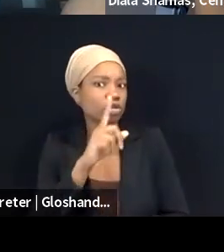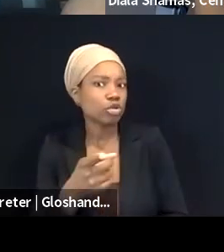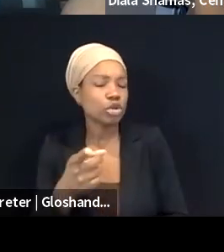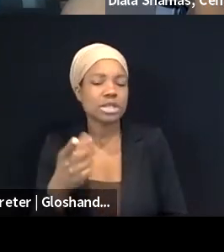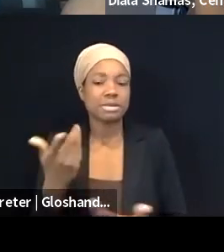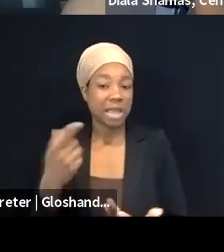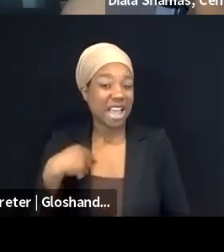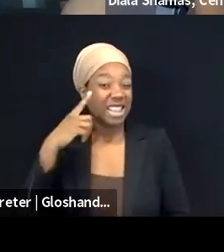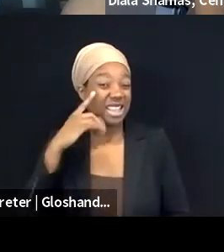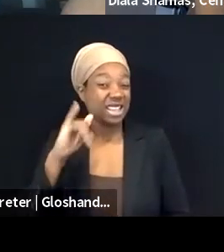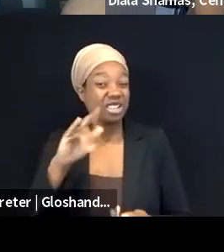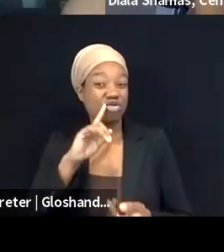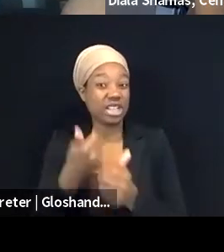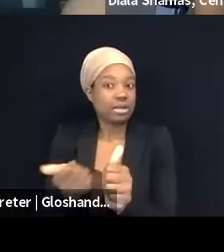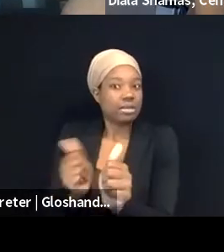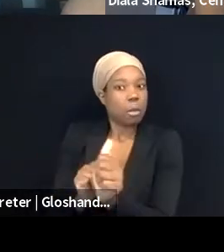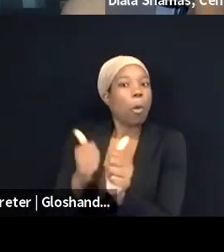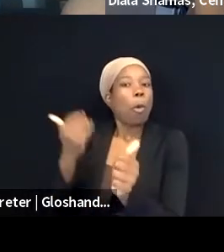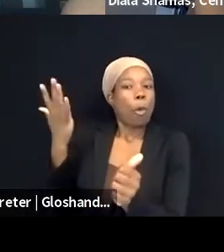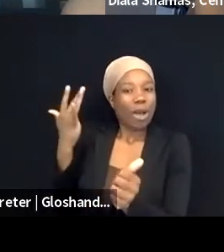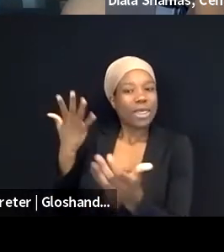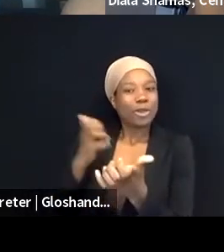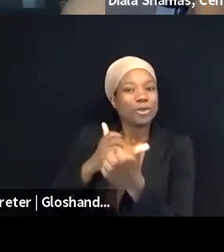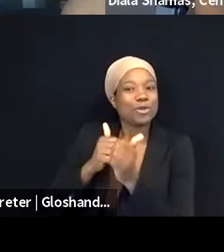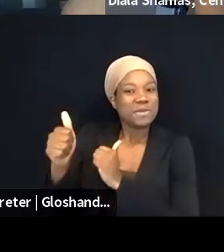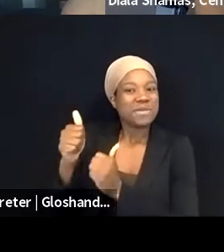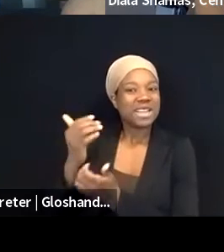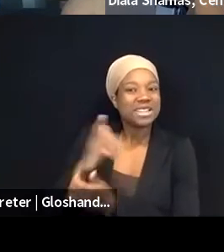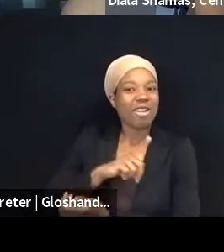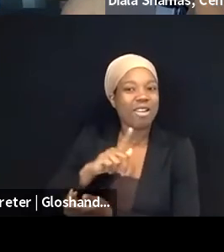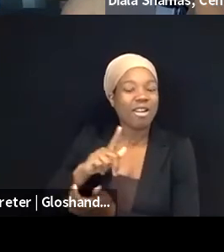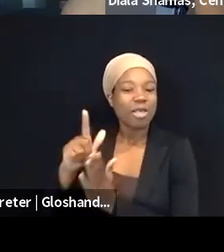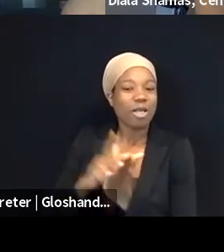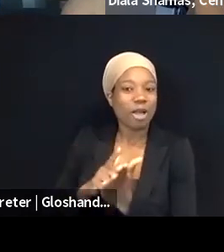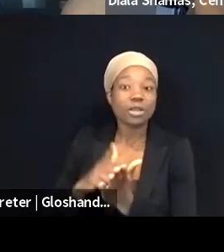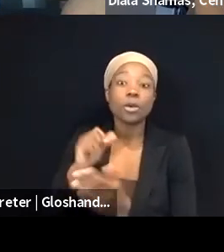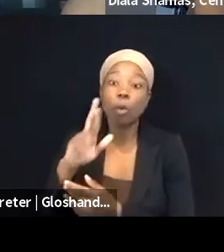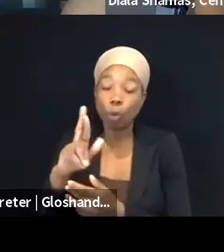passing these laws or bringing these lawsuits, as Diala mentioned. There's all kinds of complaints